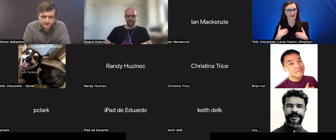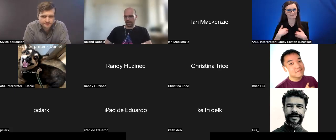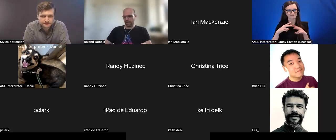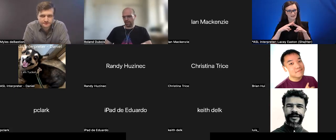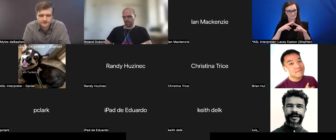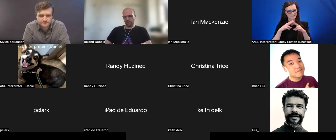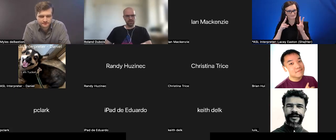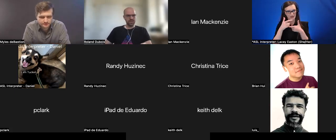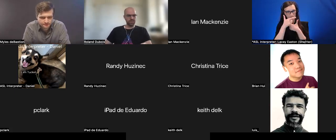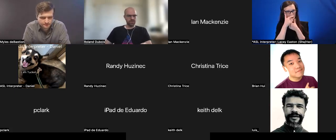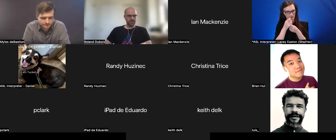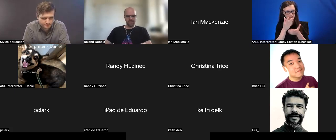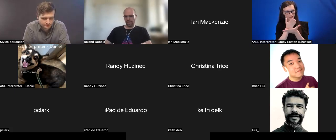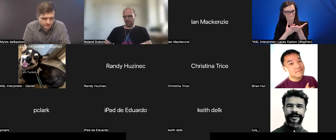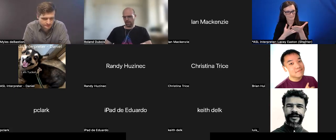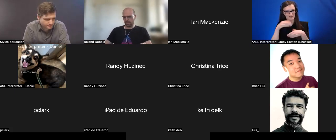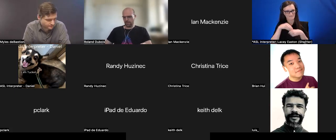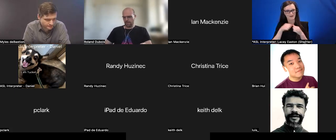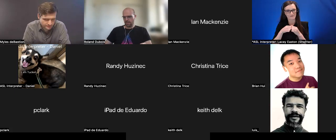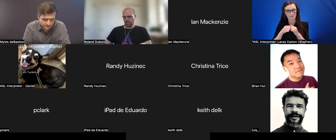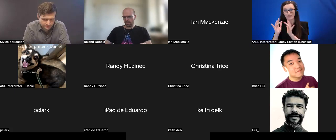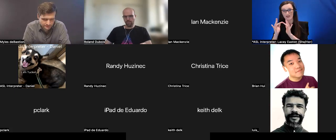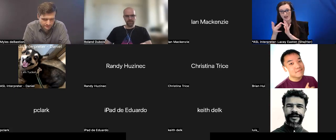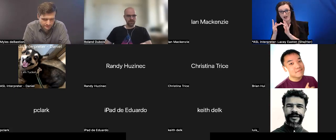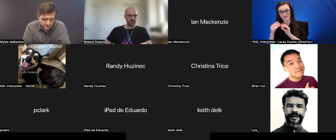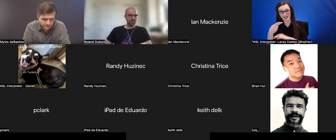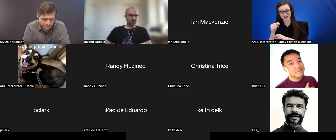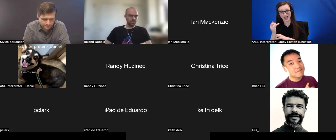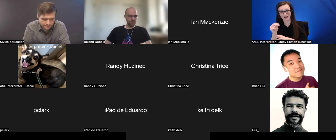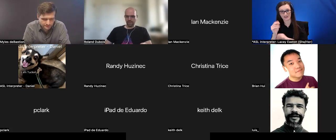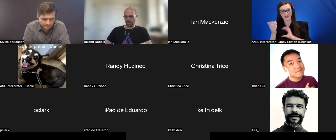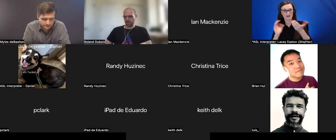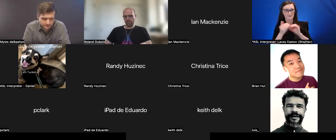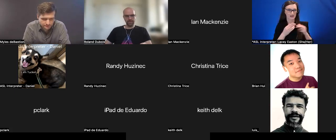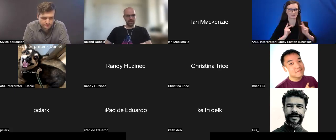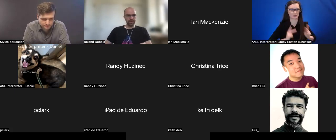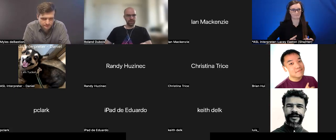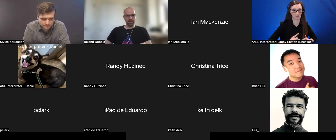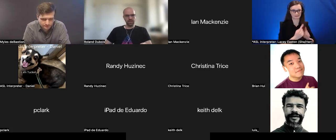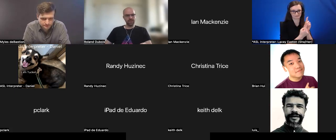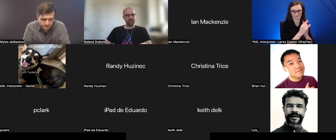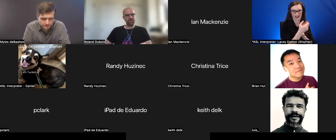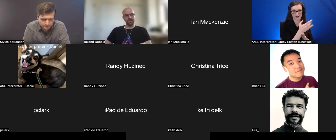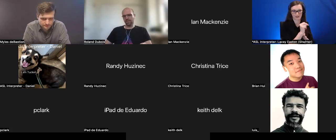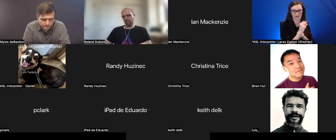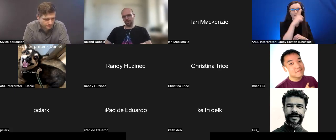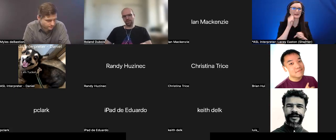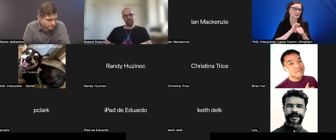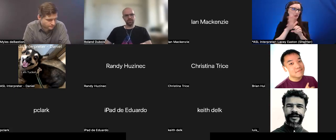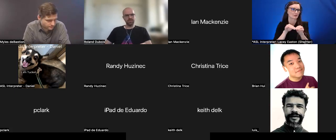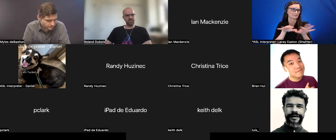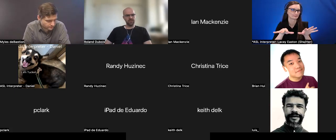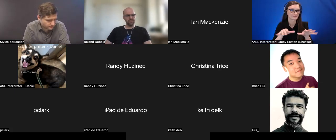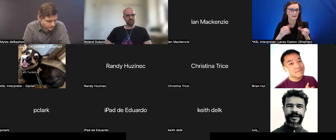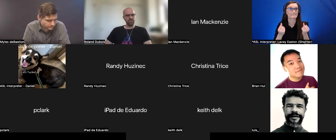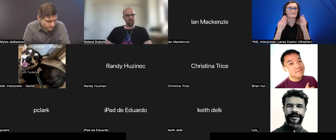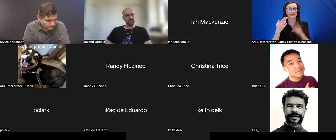online Hackathons. Because of COVID, the pandemic, a lot of Hackathons have been directed remote.